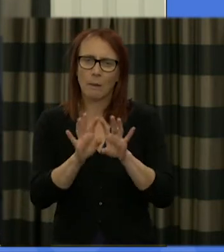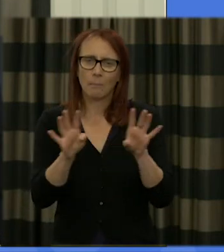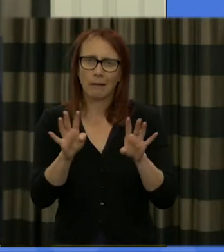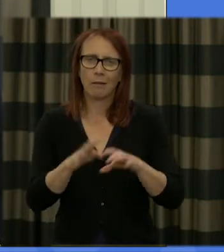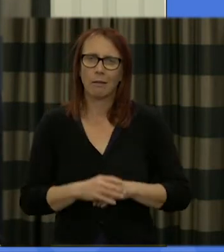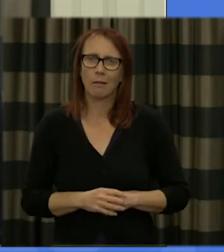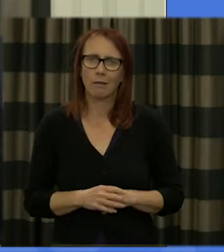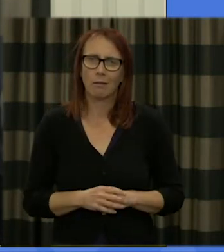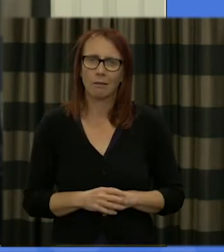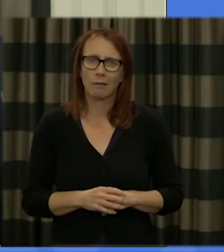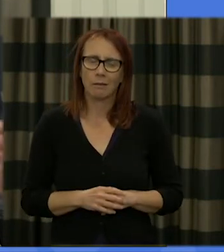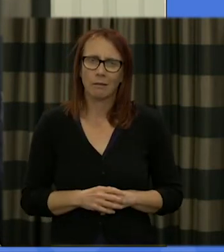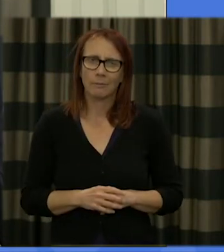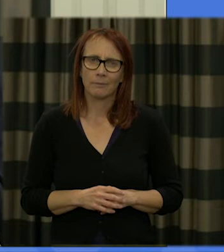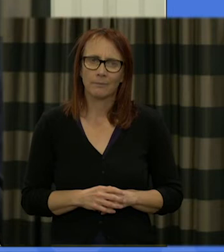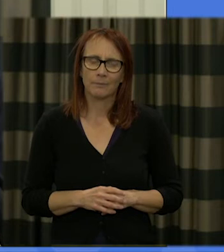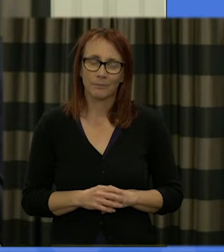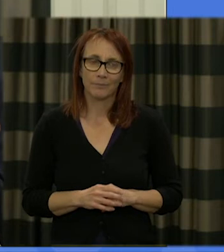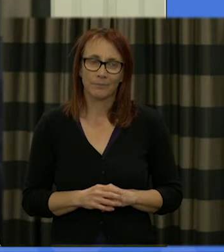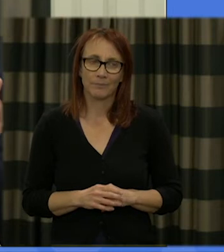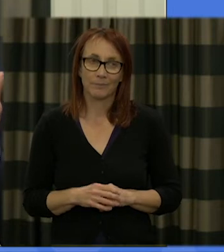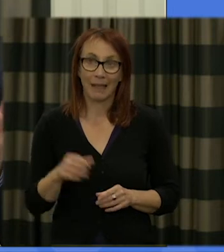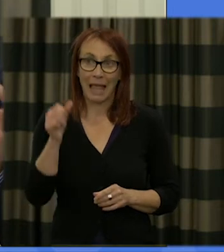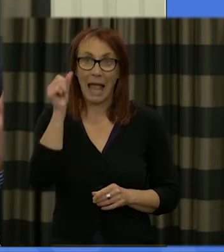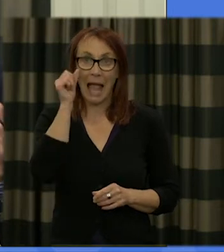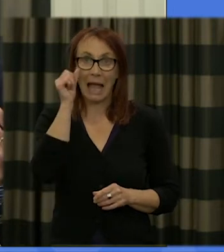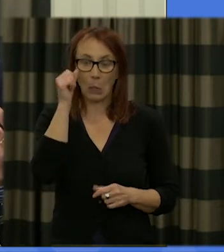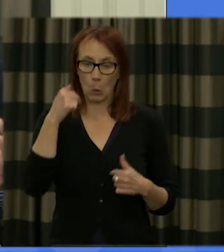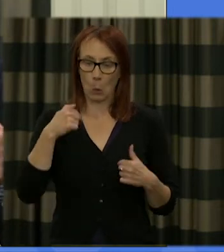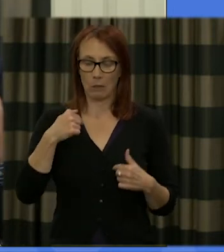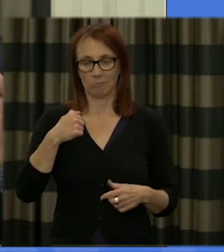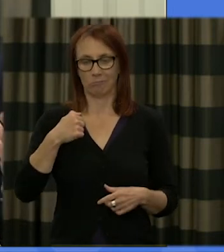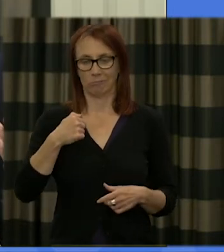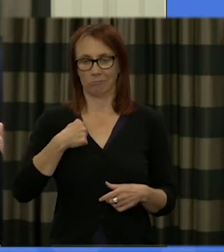that I'm a part of that journey I'm going to be facilitating the